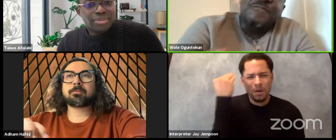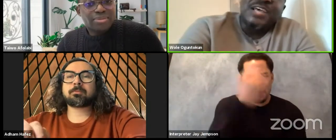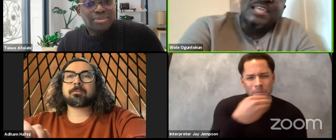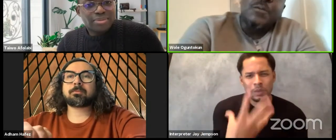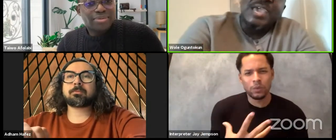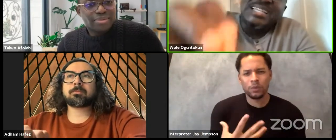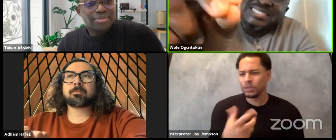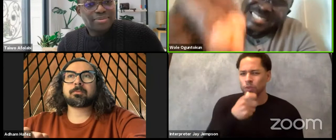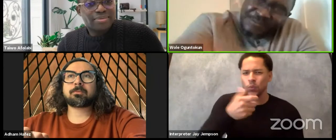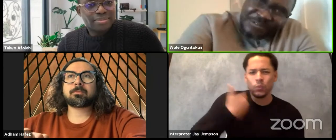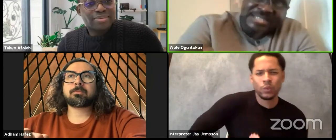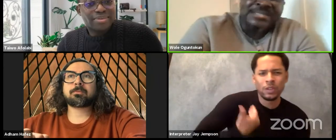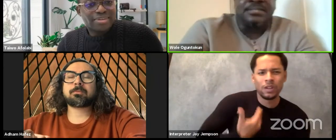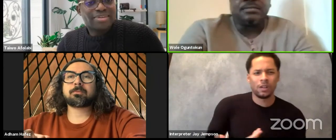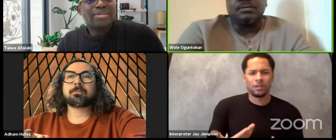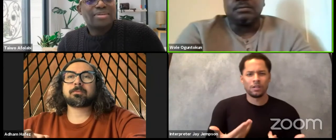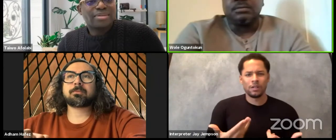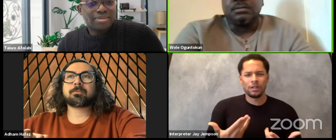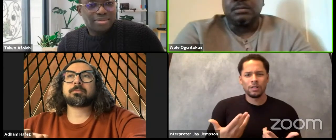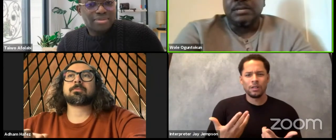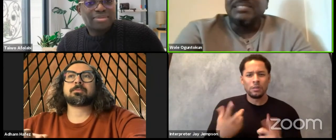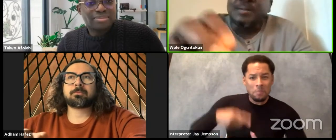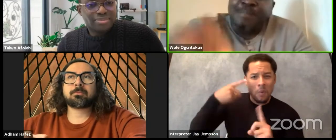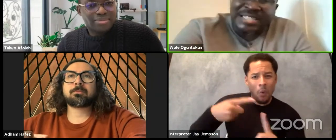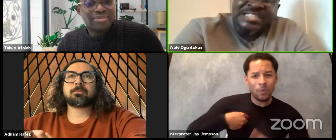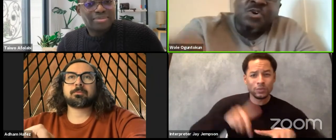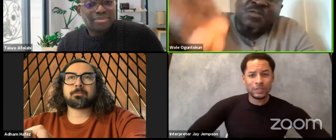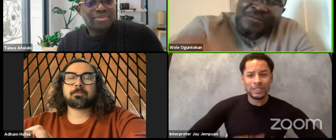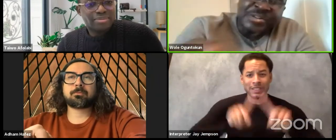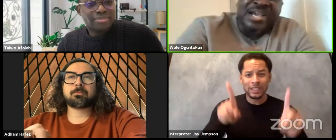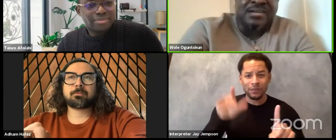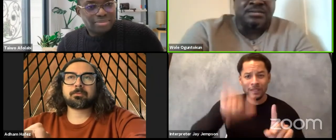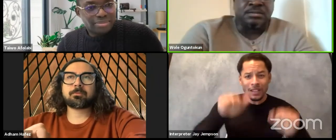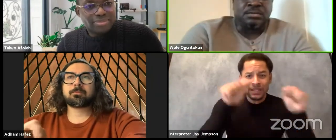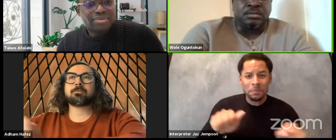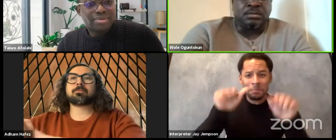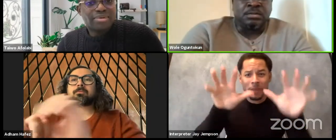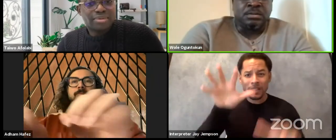The fact that we are different is the magic of Africa.